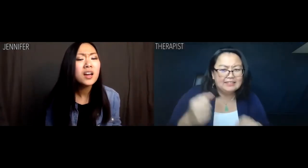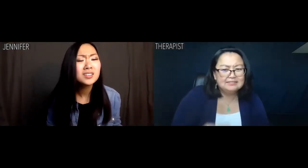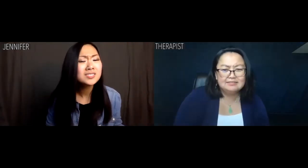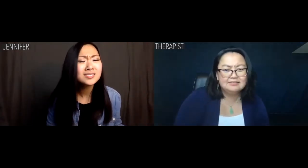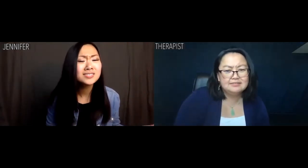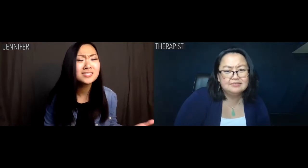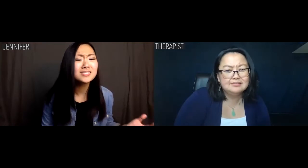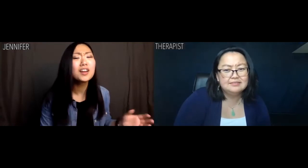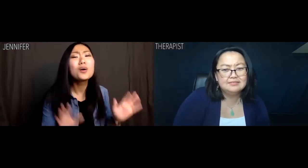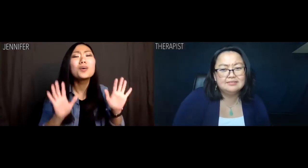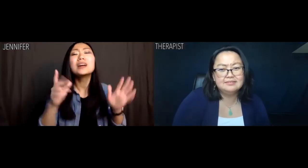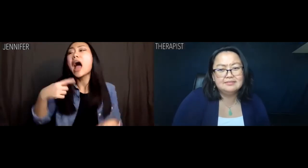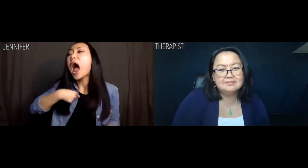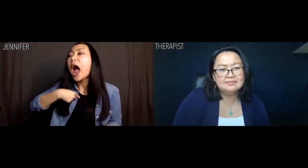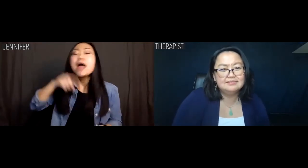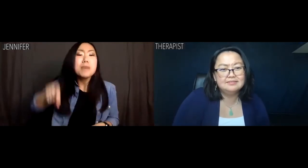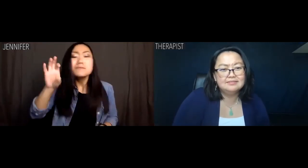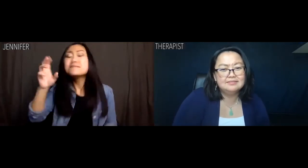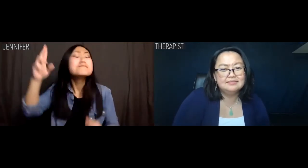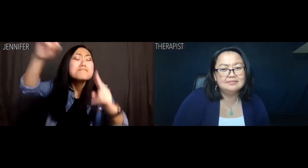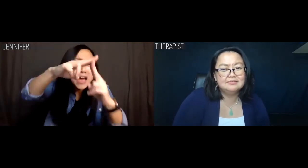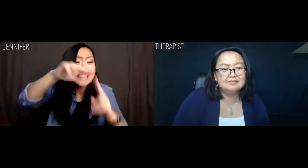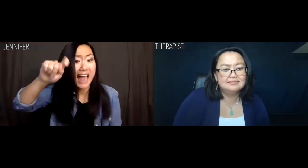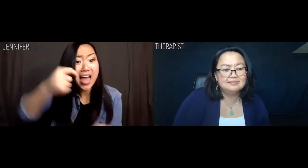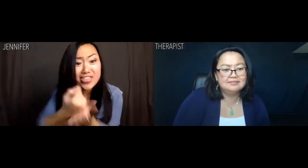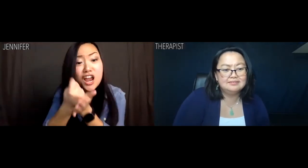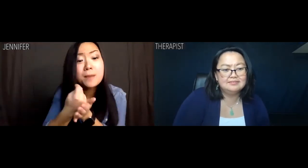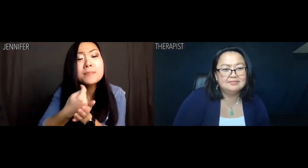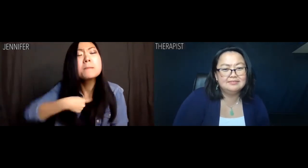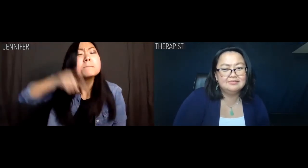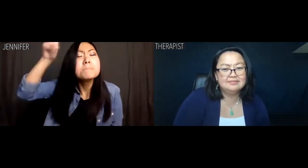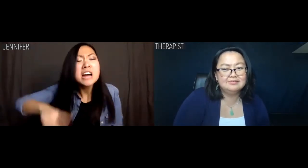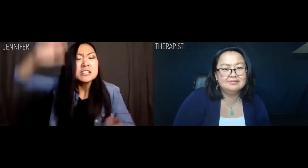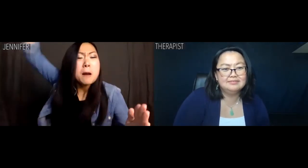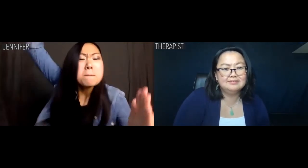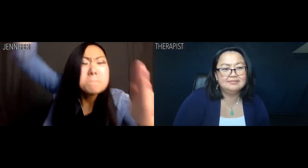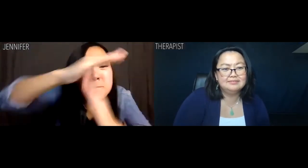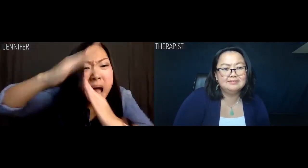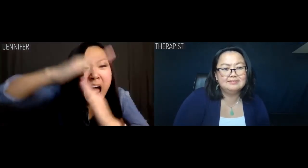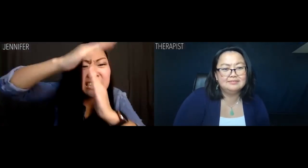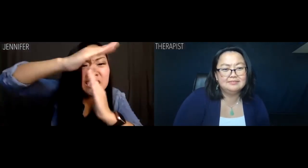Jennifer: I want to be the BEST at therapy, the absolute best.